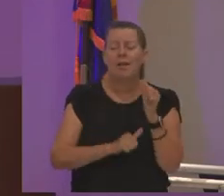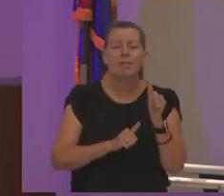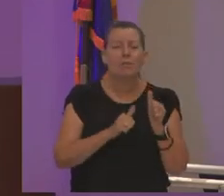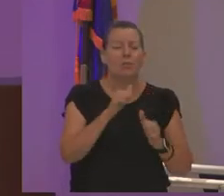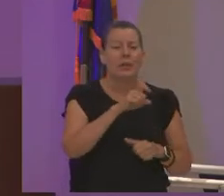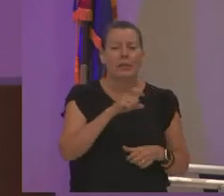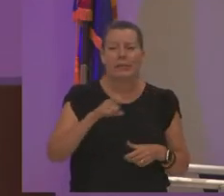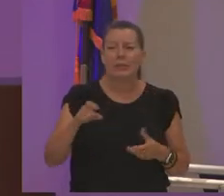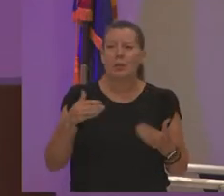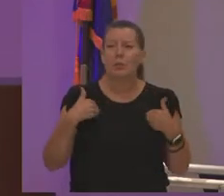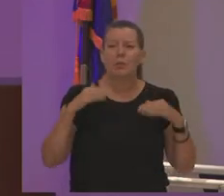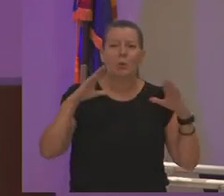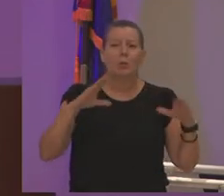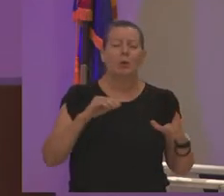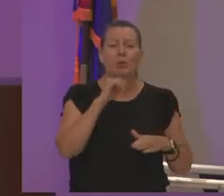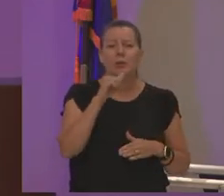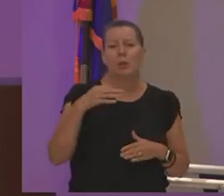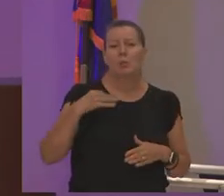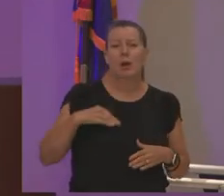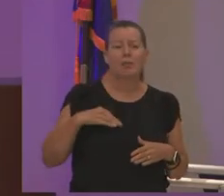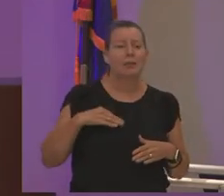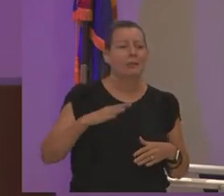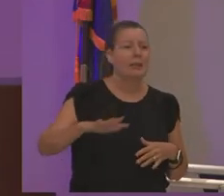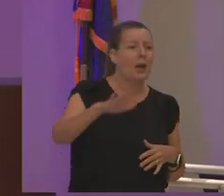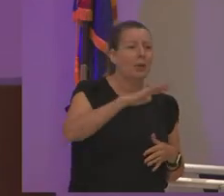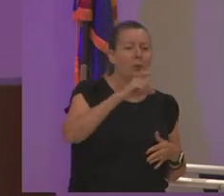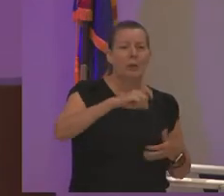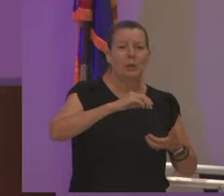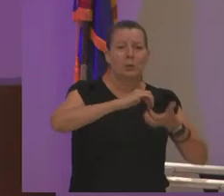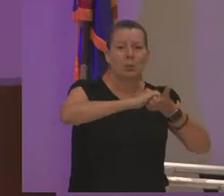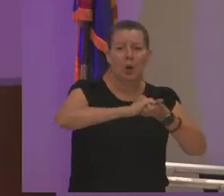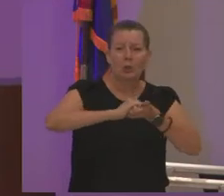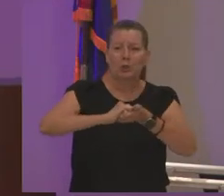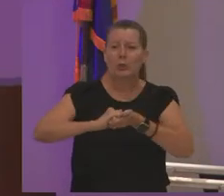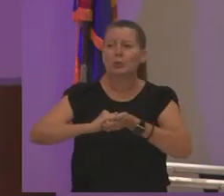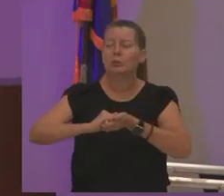non-profits that are out there we need to be partnering with them eat partnering with them